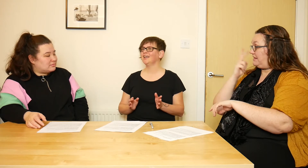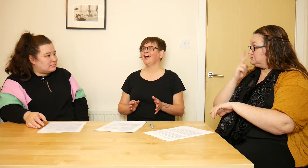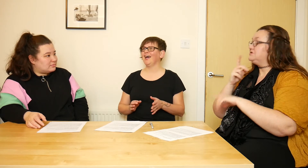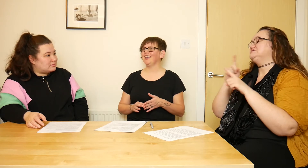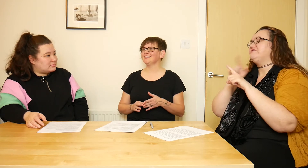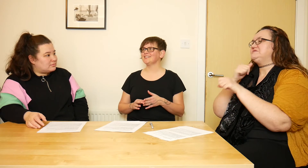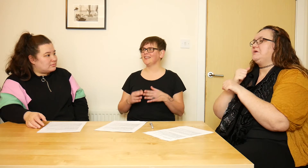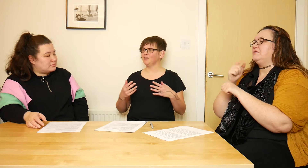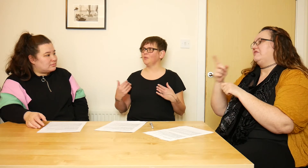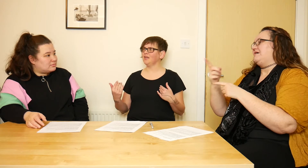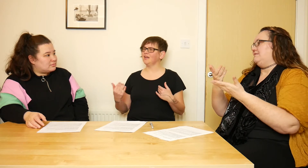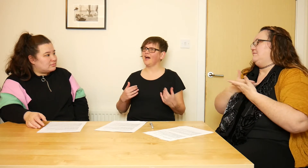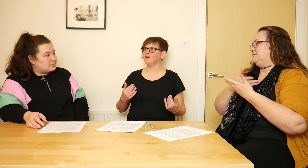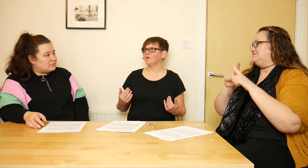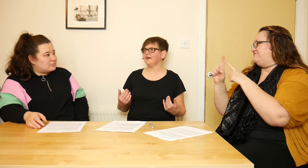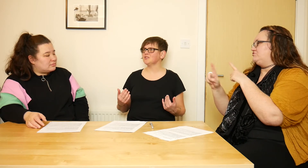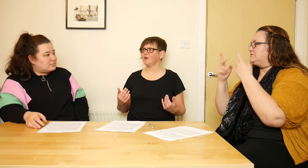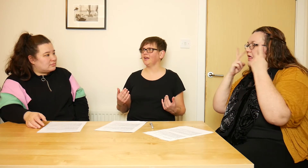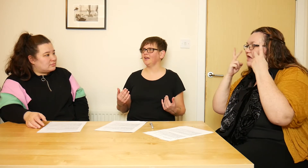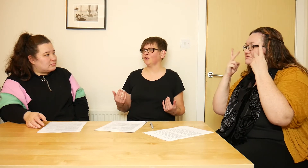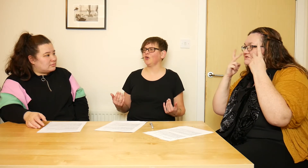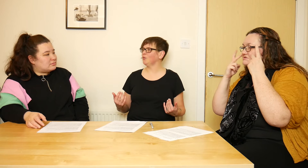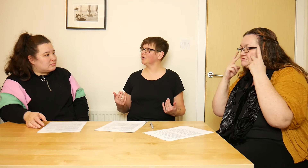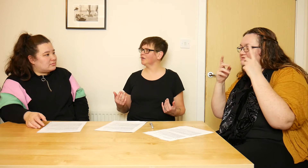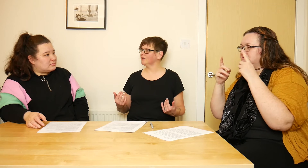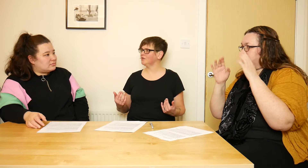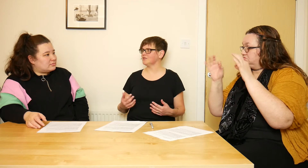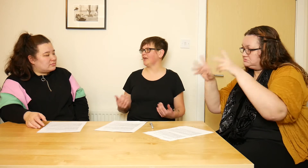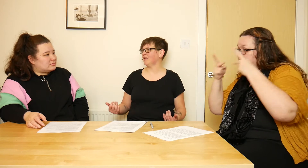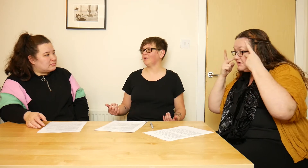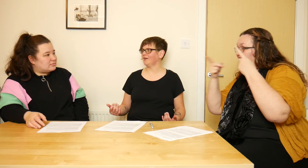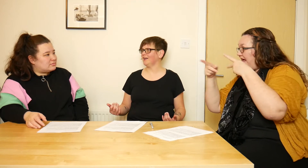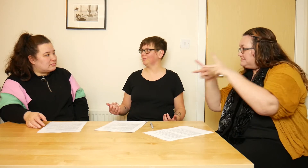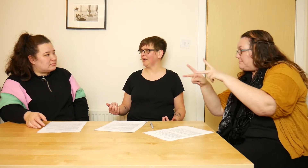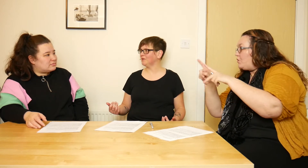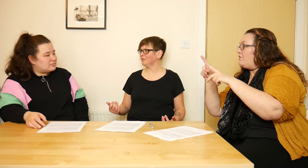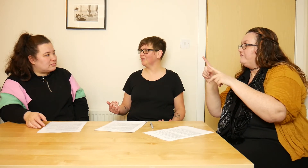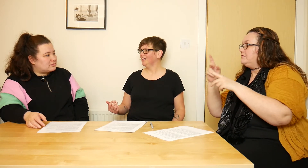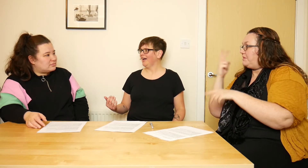and then be guided around by your coworker, who knows nothing about guiding blind people.